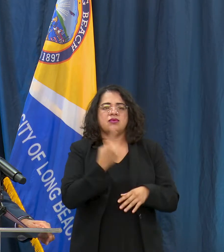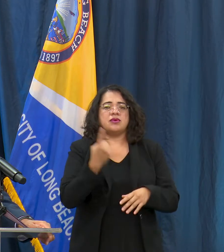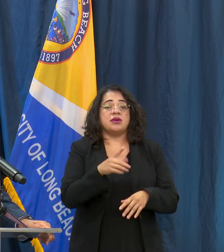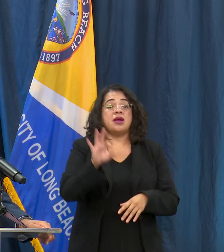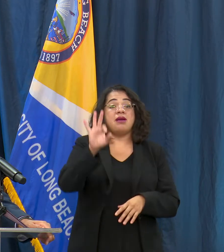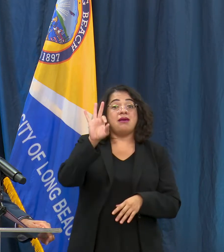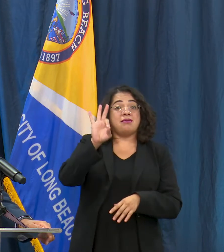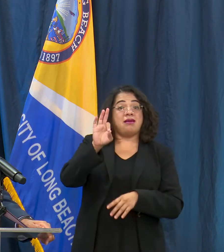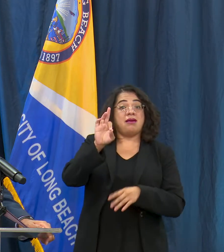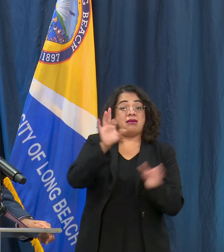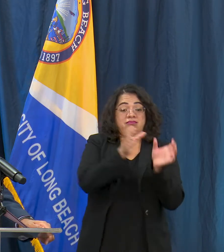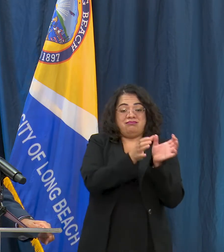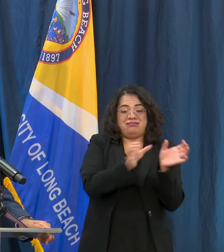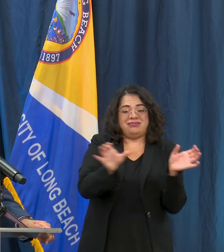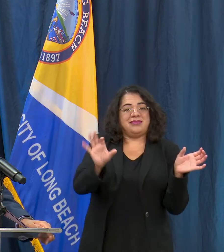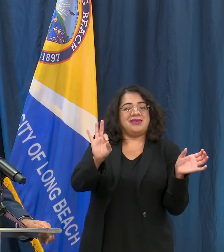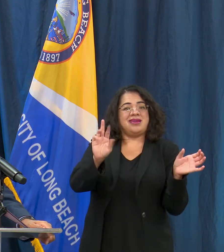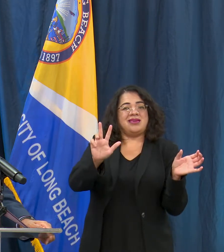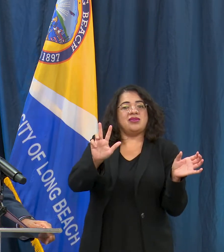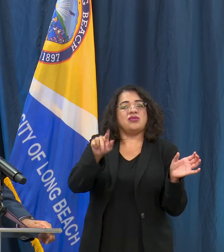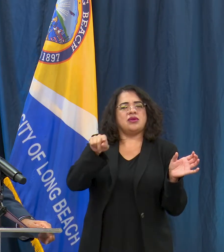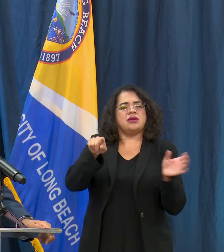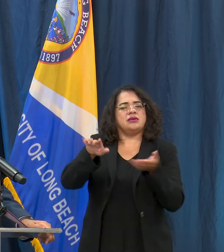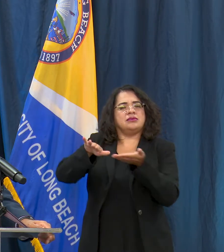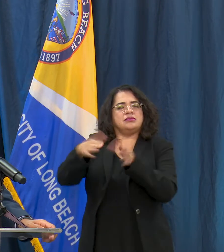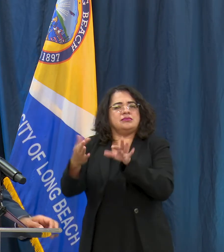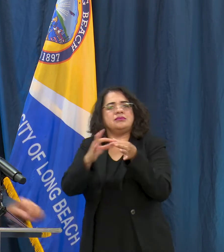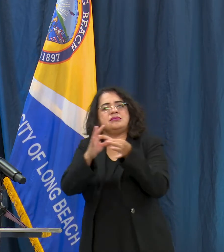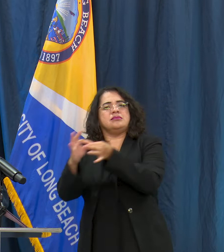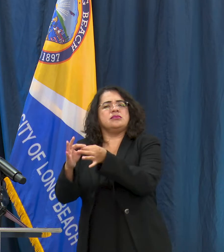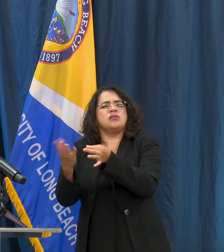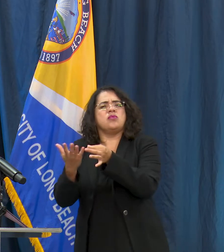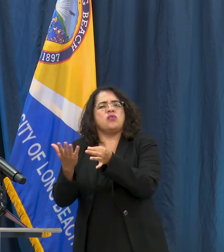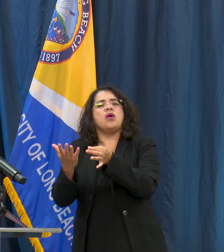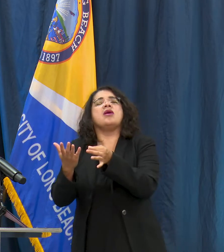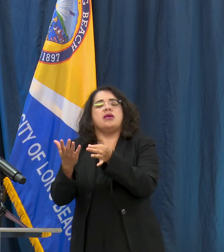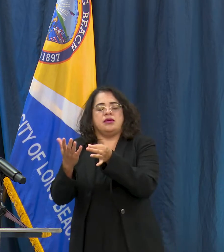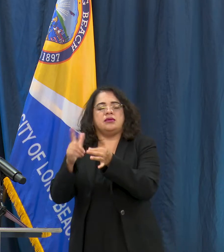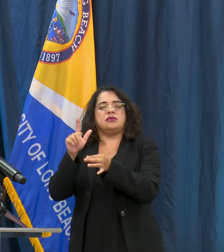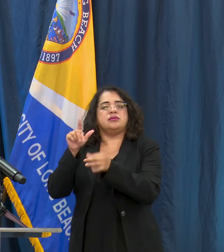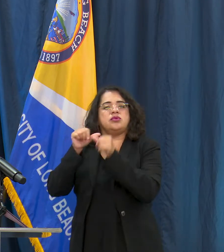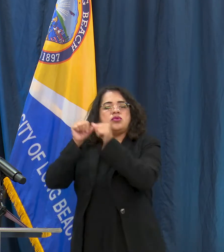have been associated with long-term care facilities. Let's begin with a little bit